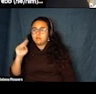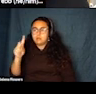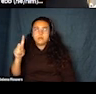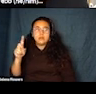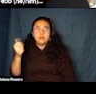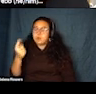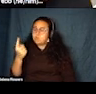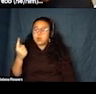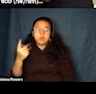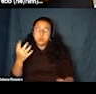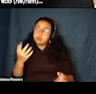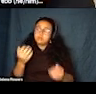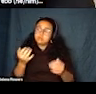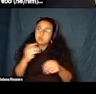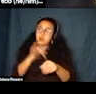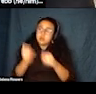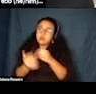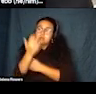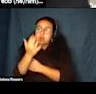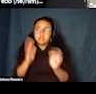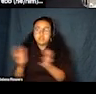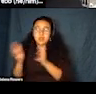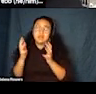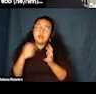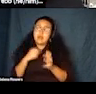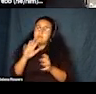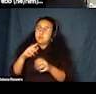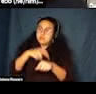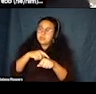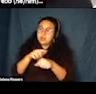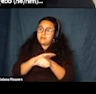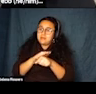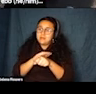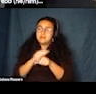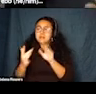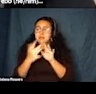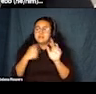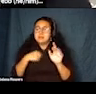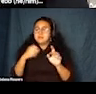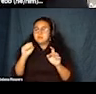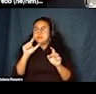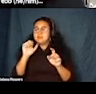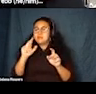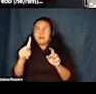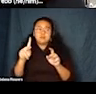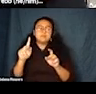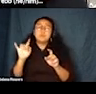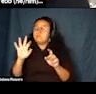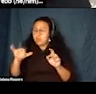I'm on your time zone so feel free. It's going to be up on slack. Speaking of slack, if you haven't yet signed up, you